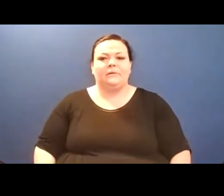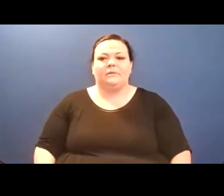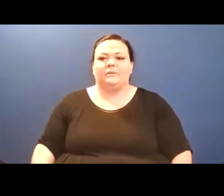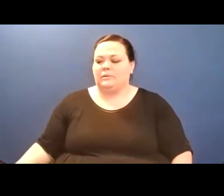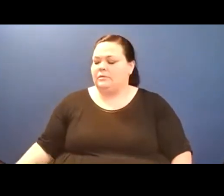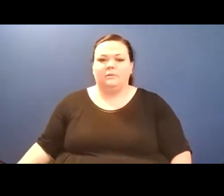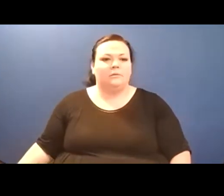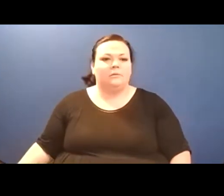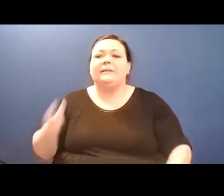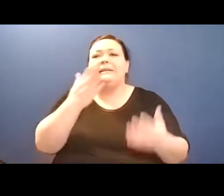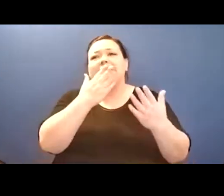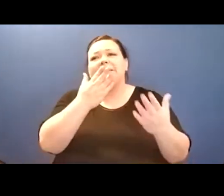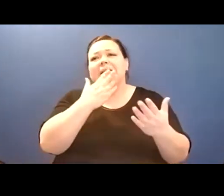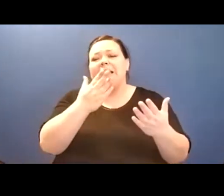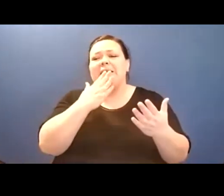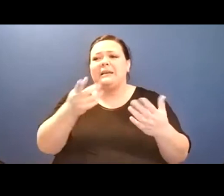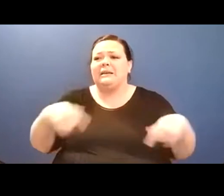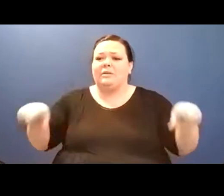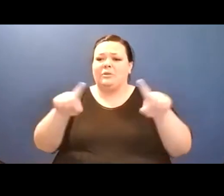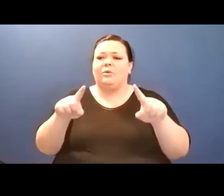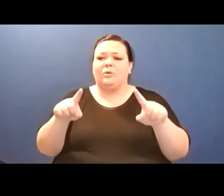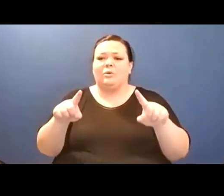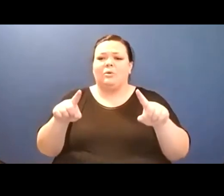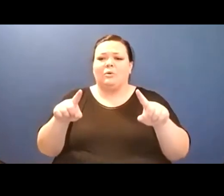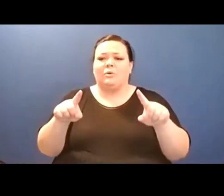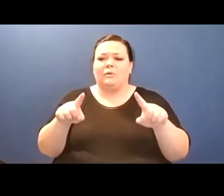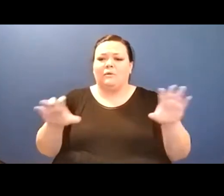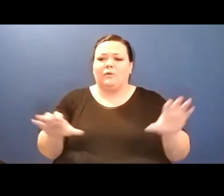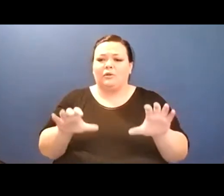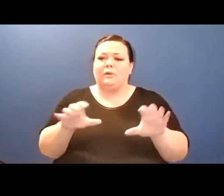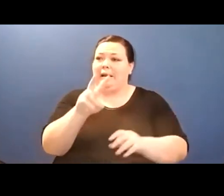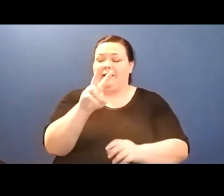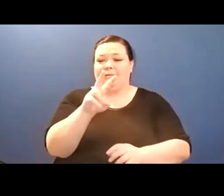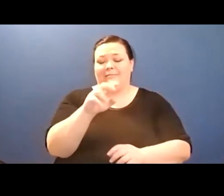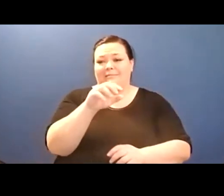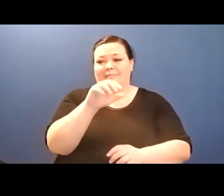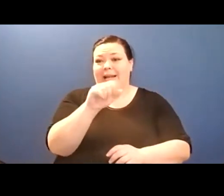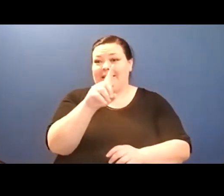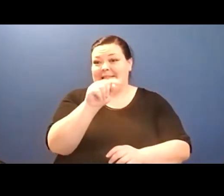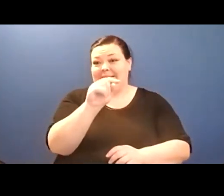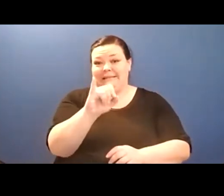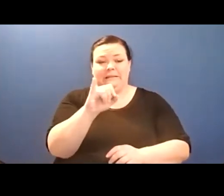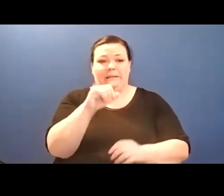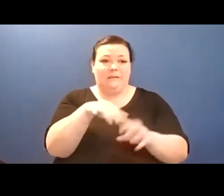and endless rheumy saint poetess / aural gaze crisp / seeing what is wished not seen / she